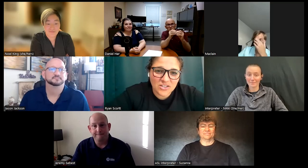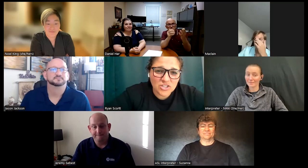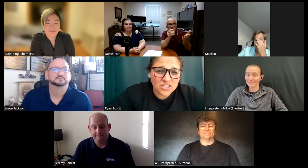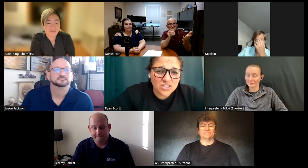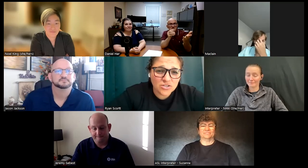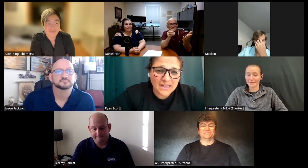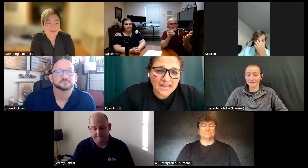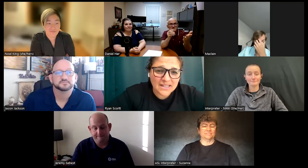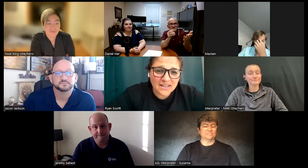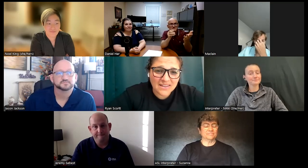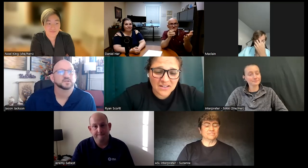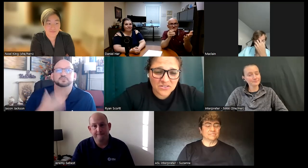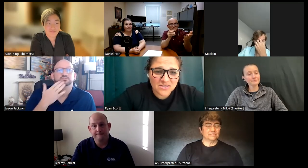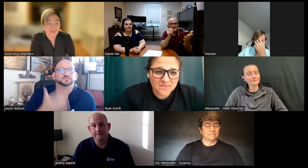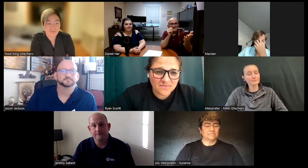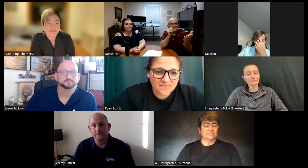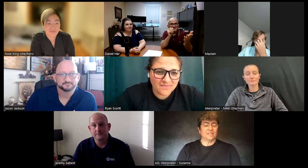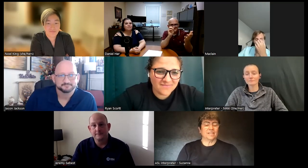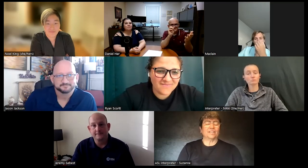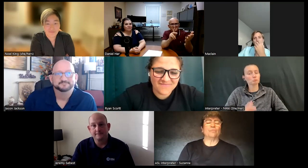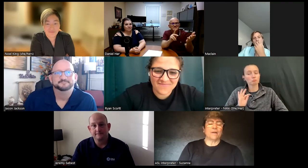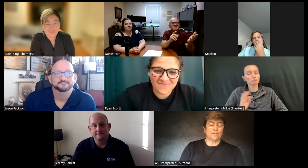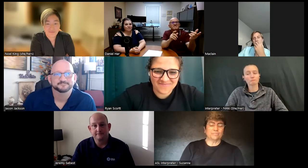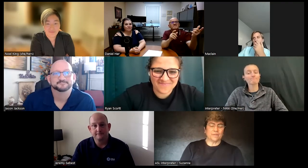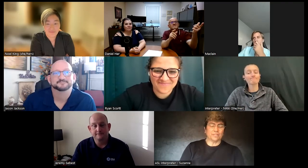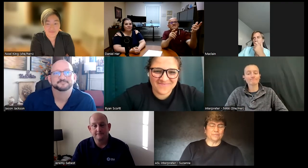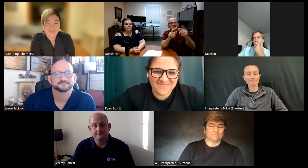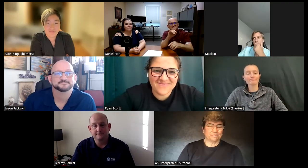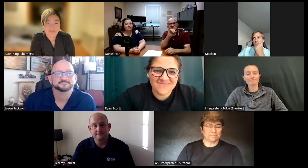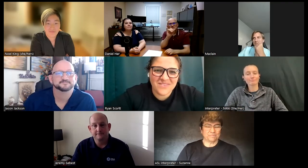Jason did you want to add anything else nope I'm good I'm good